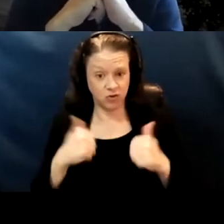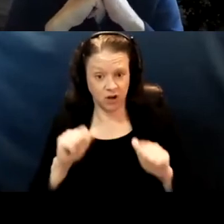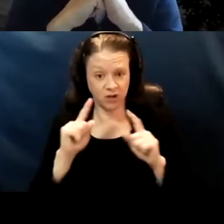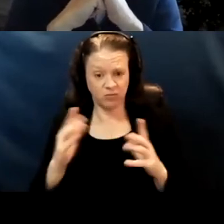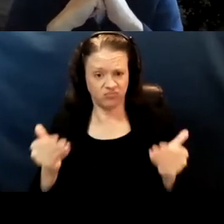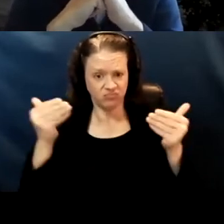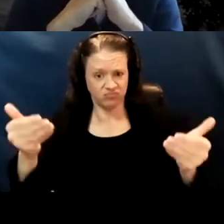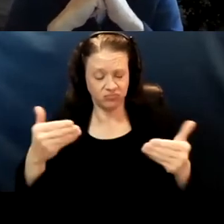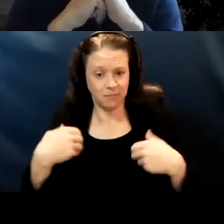then let's make it happen.